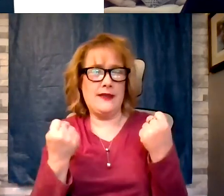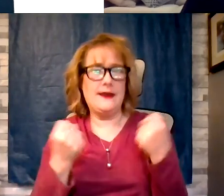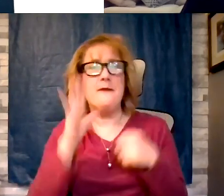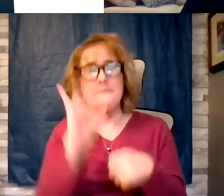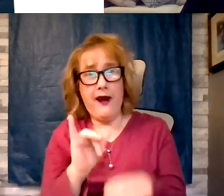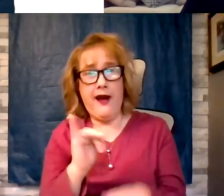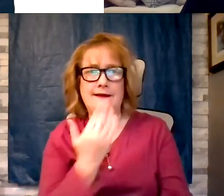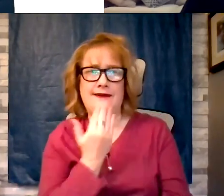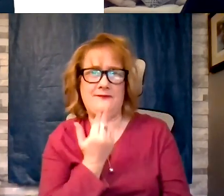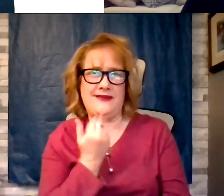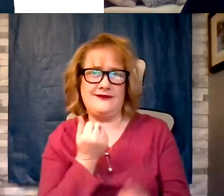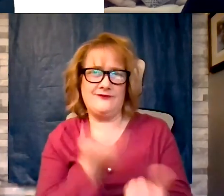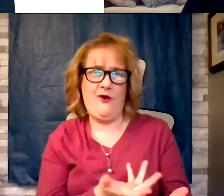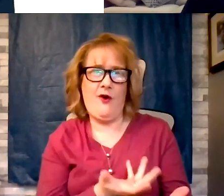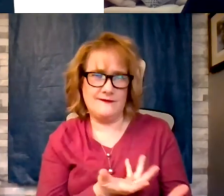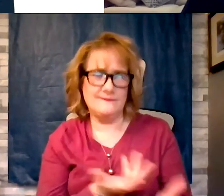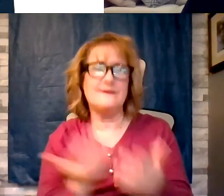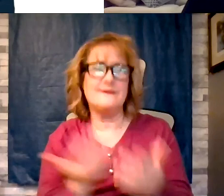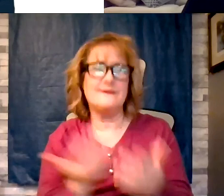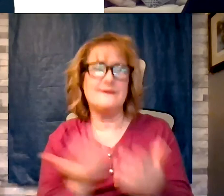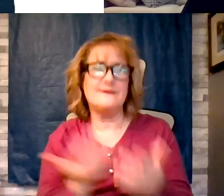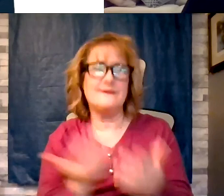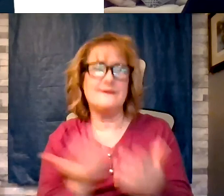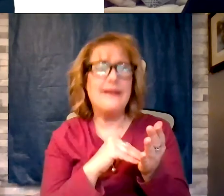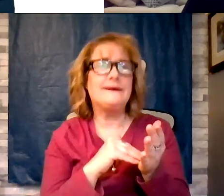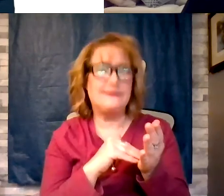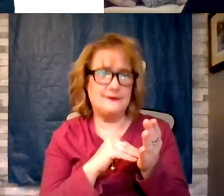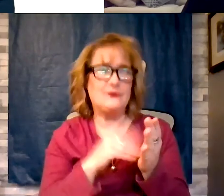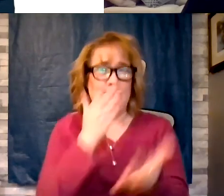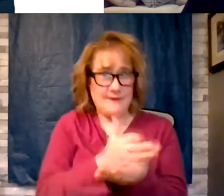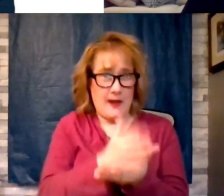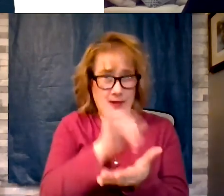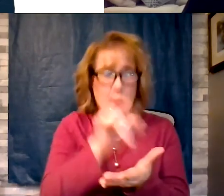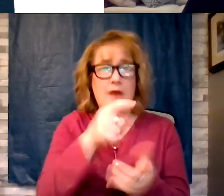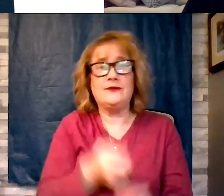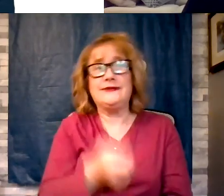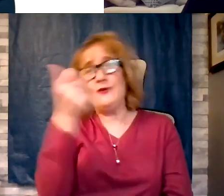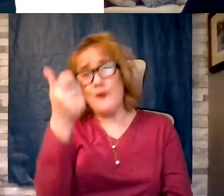to halt it in its traction get rid of the diabetes. Are there